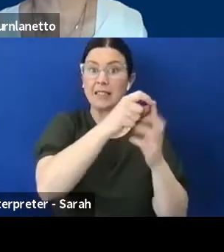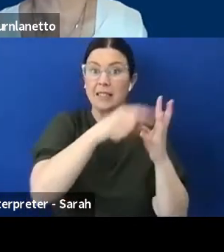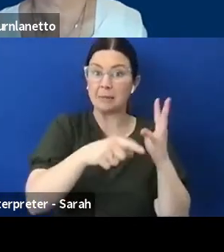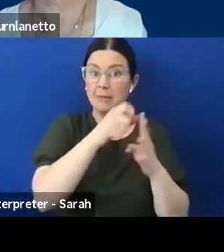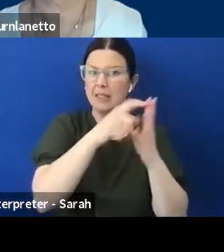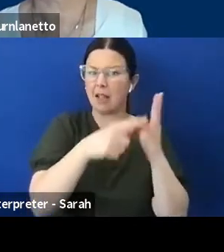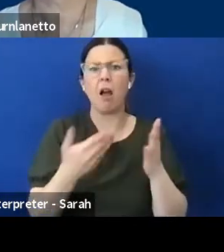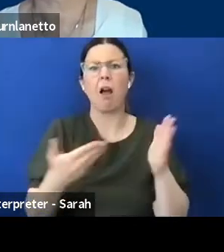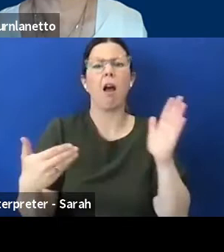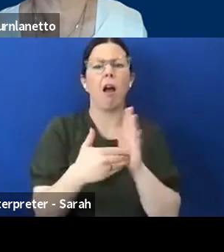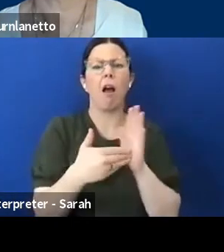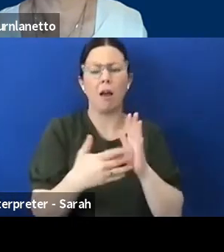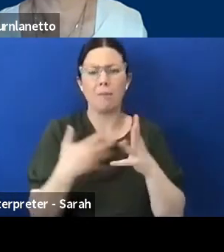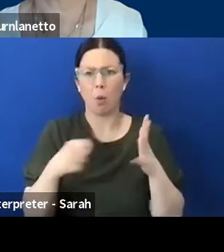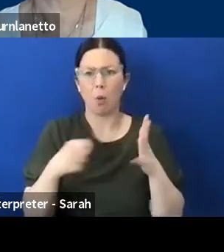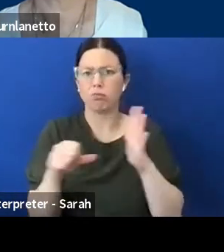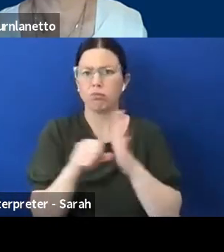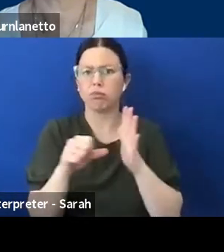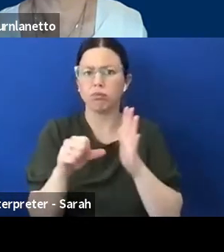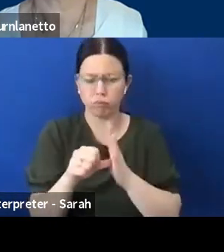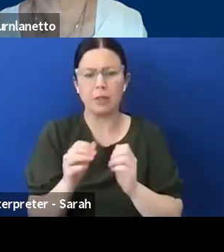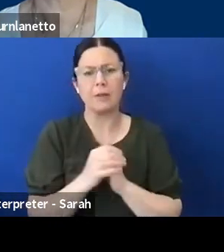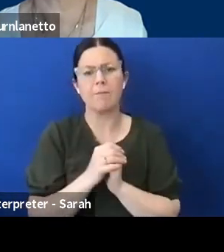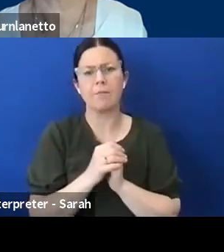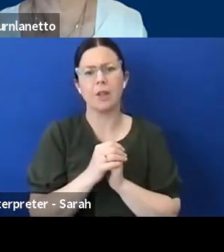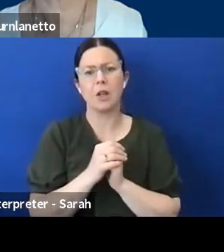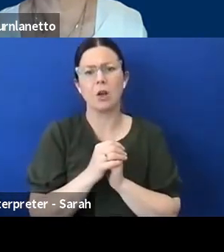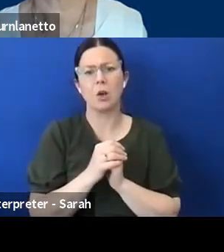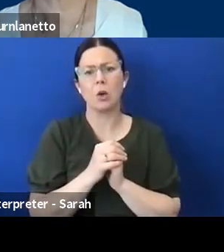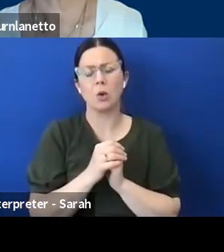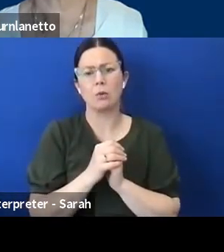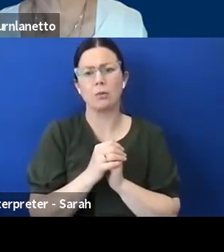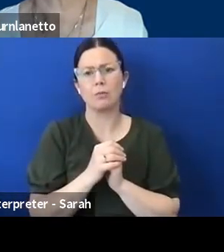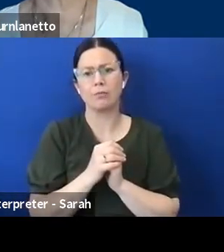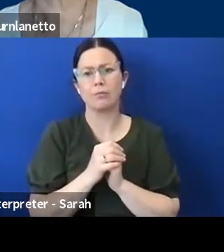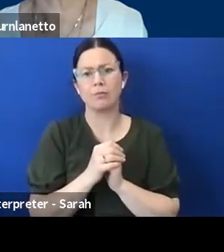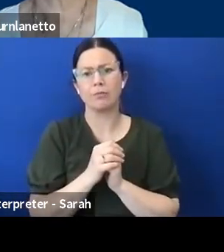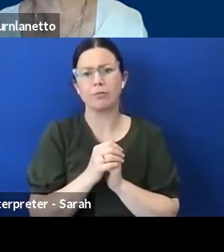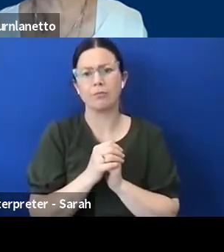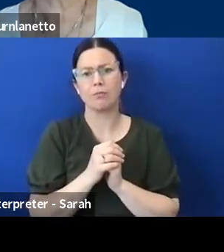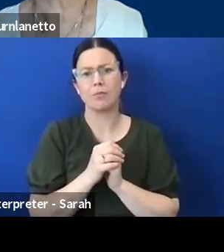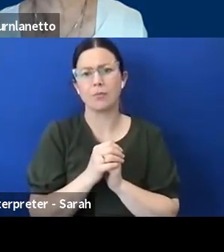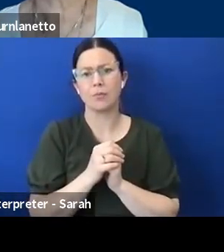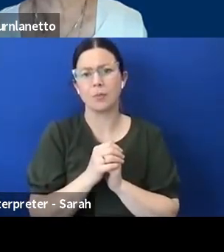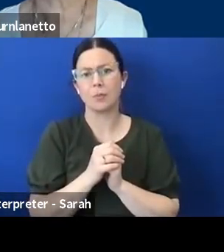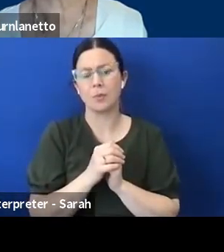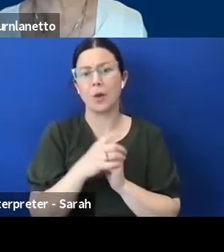of the things that without promoting my day job, one of the things we've done as part of the COVID